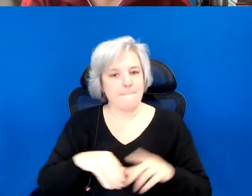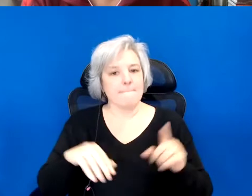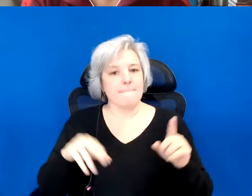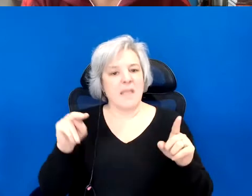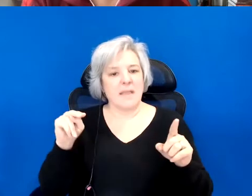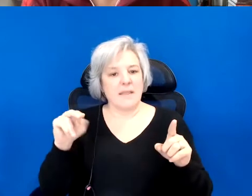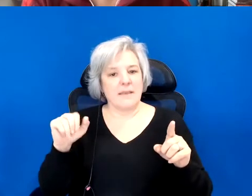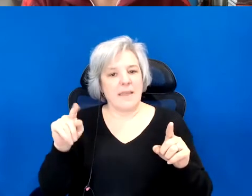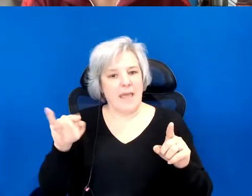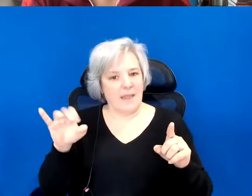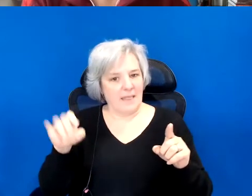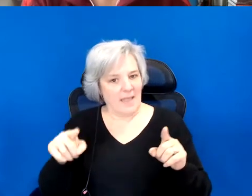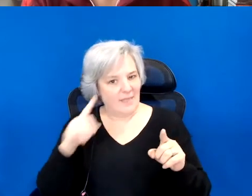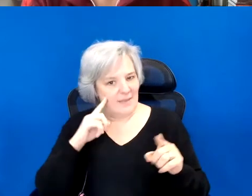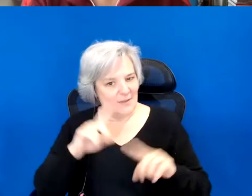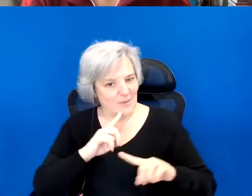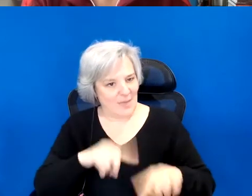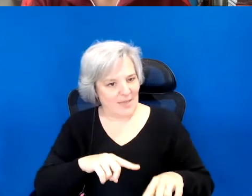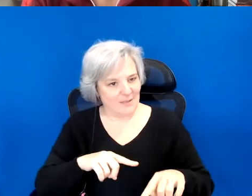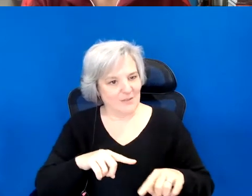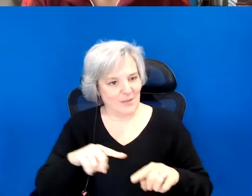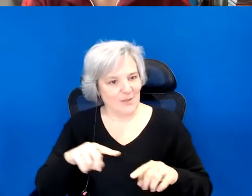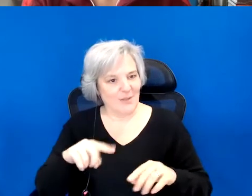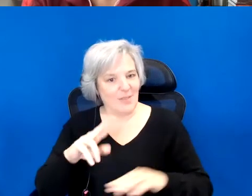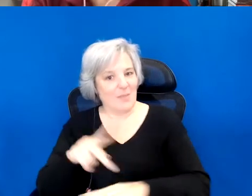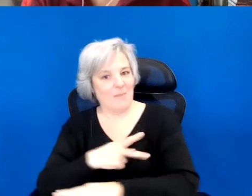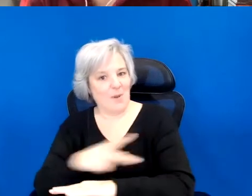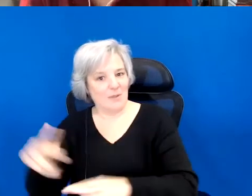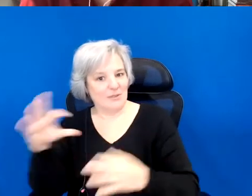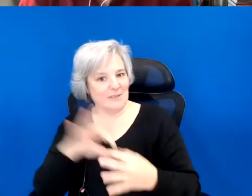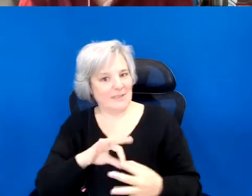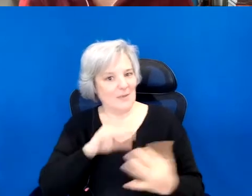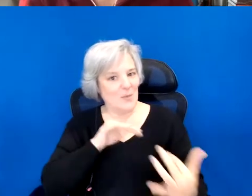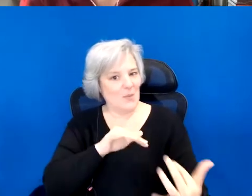to answer the question of what is the role of poetry at a time of war.